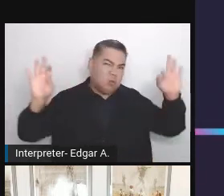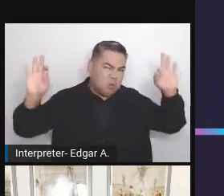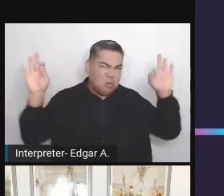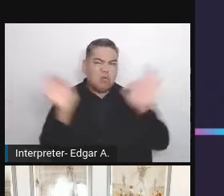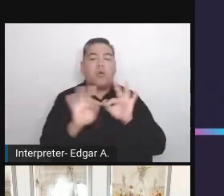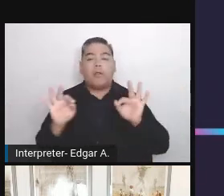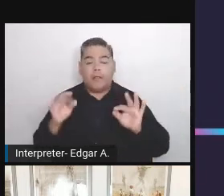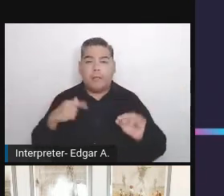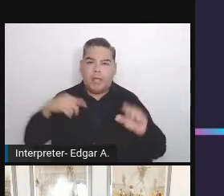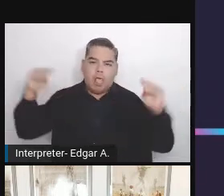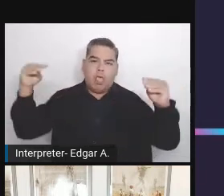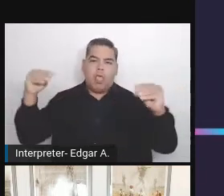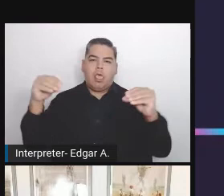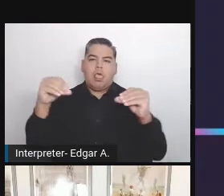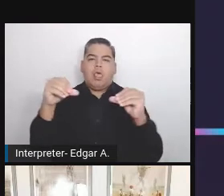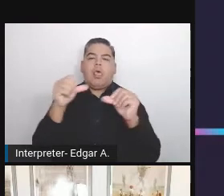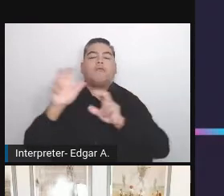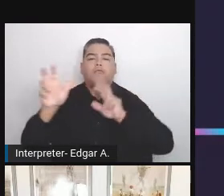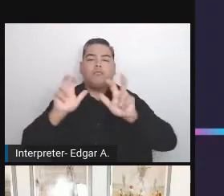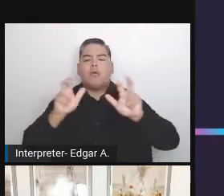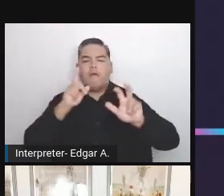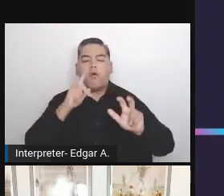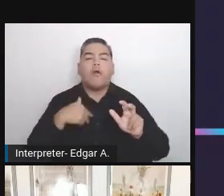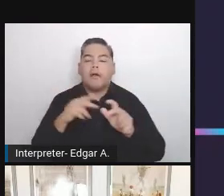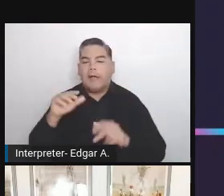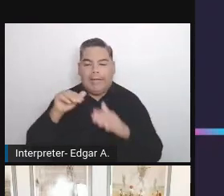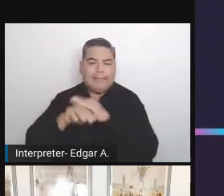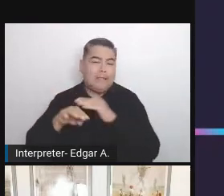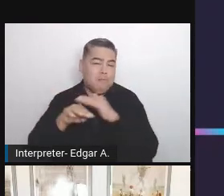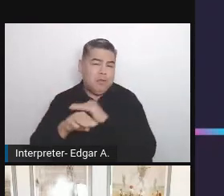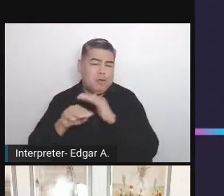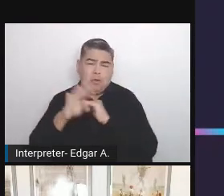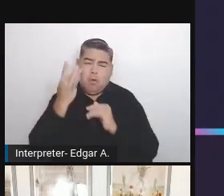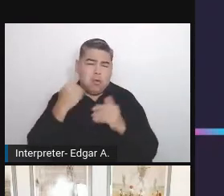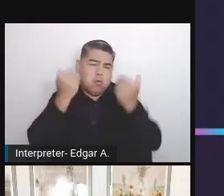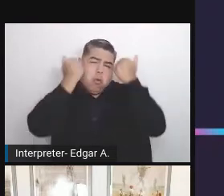because you never know what tomorrow will be.